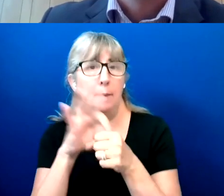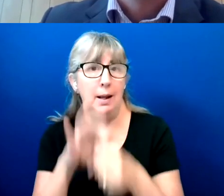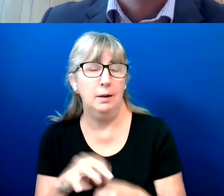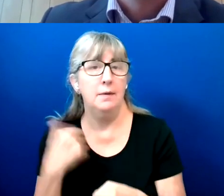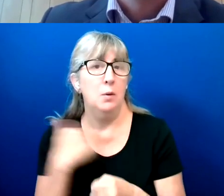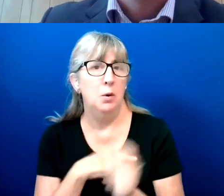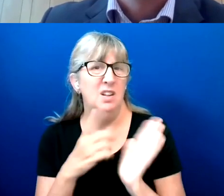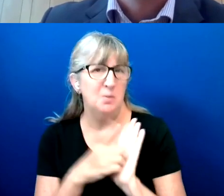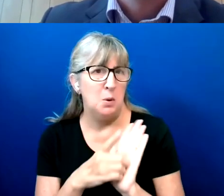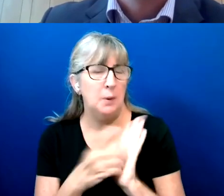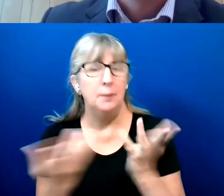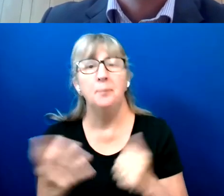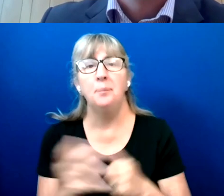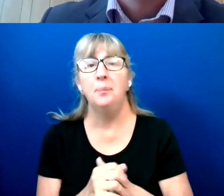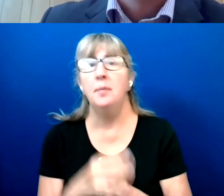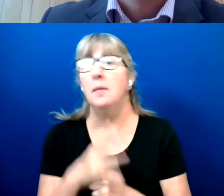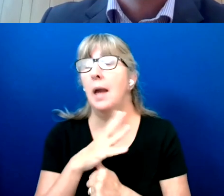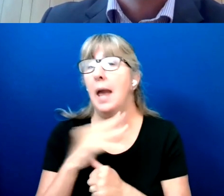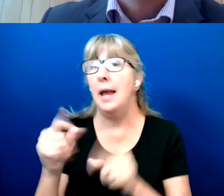As well as screen magnification features and contrast features we're demoing.